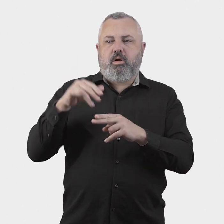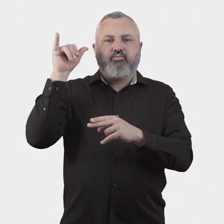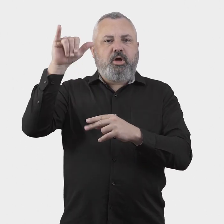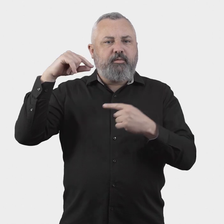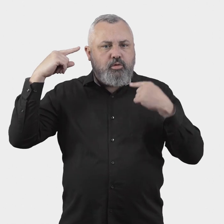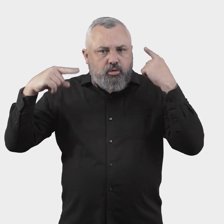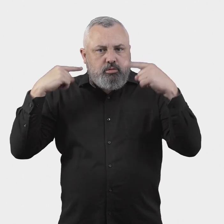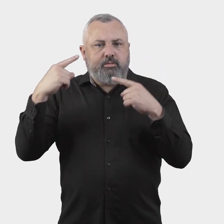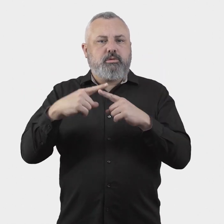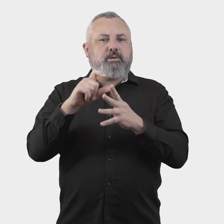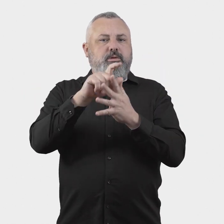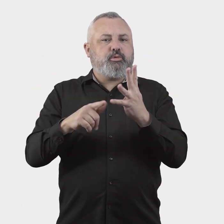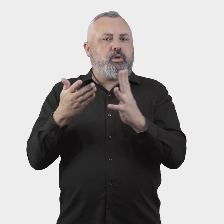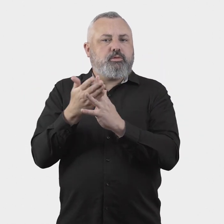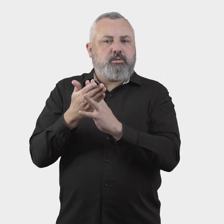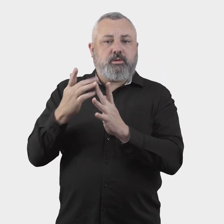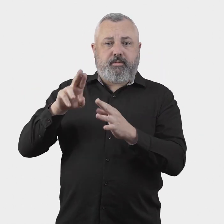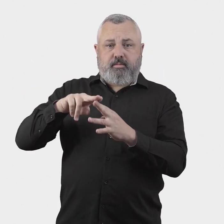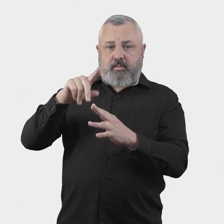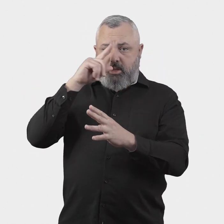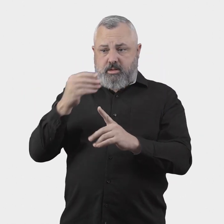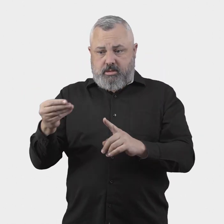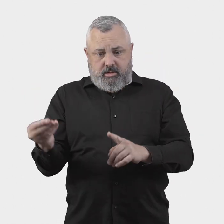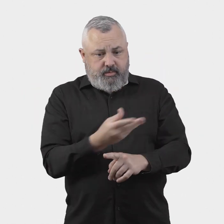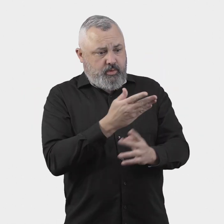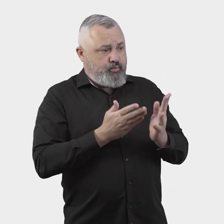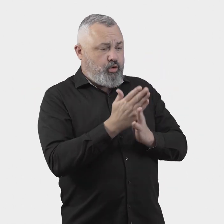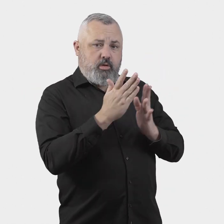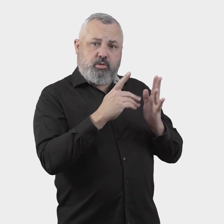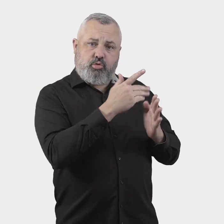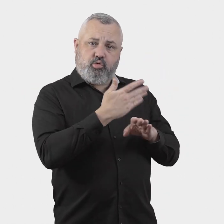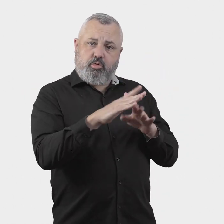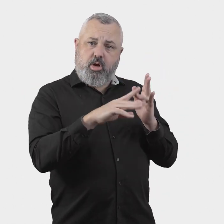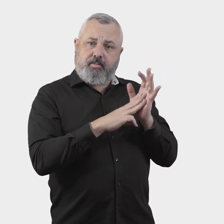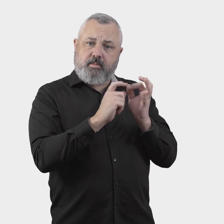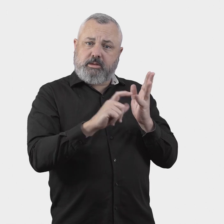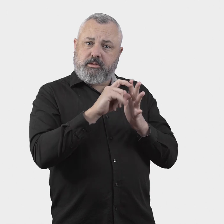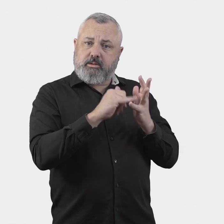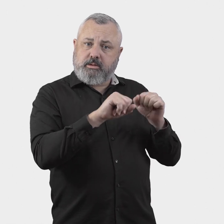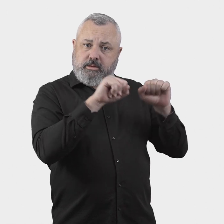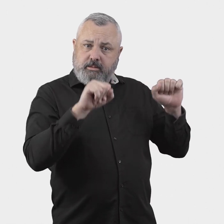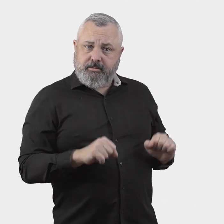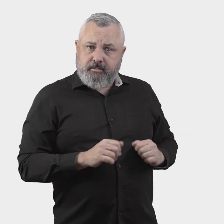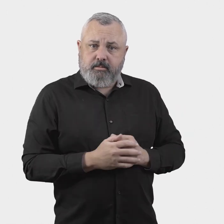scheme’s proposed aircraft noise and disability access functions.